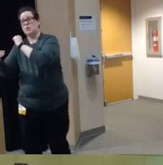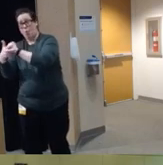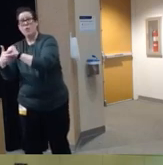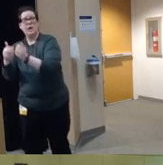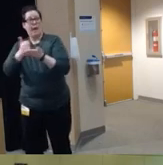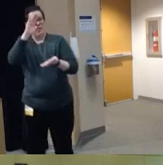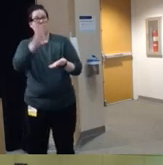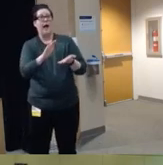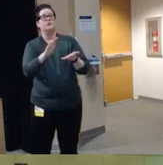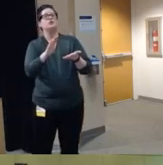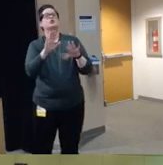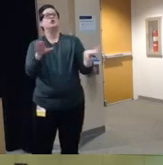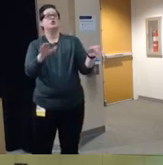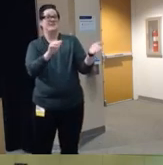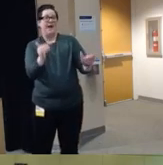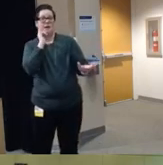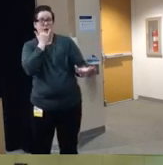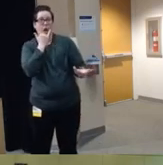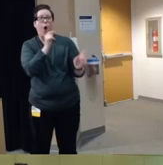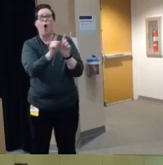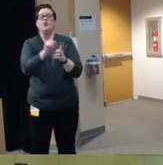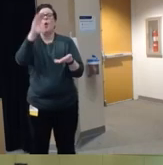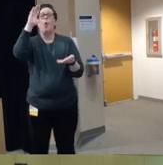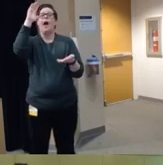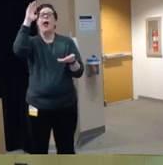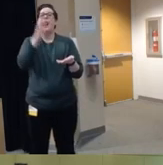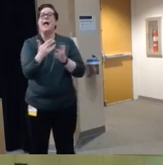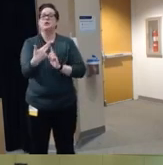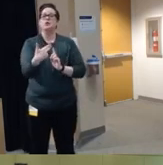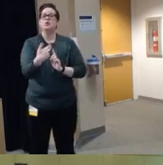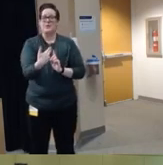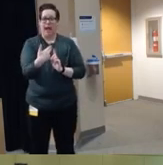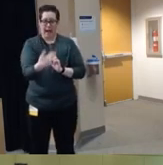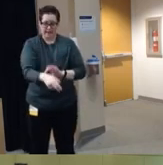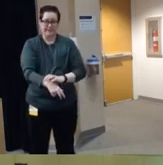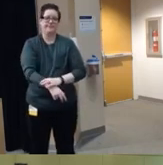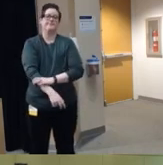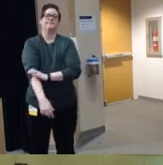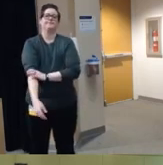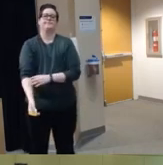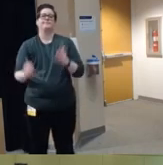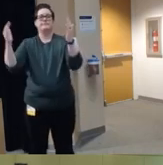by Suicide among individuals of all ages um also child access prevention laws that penalize adults